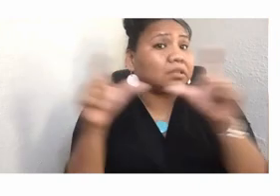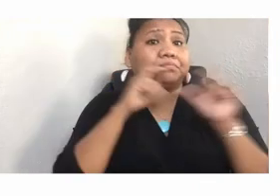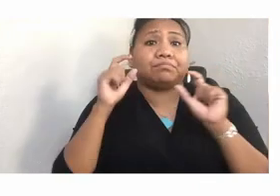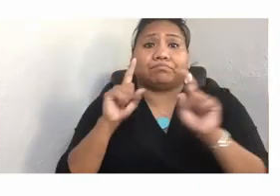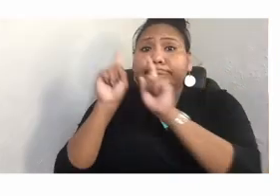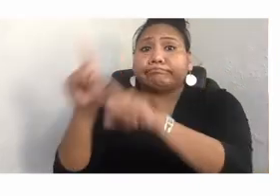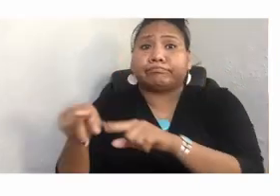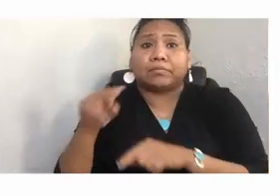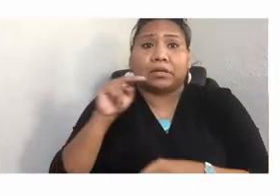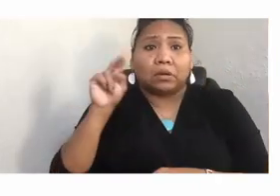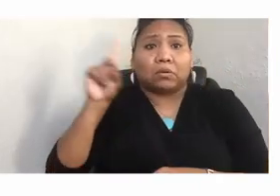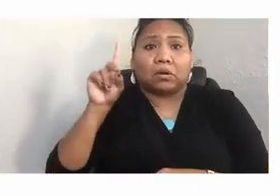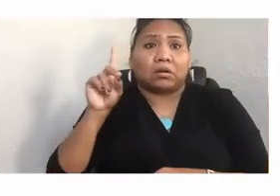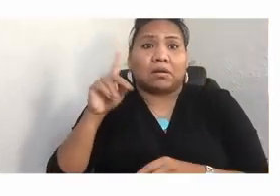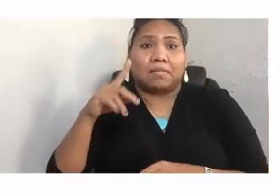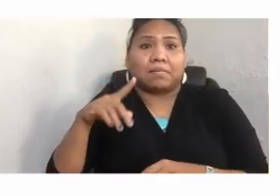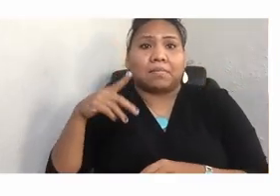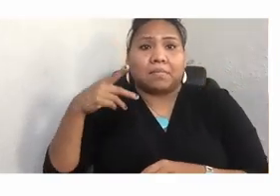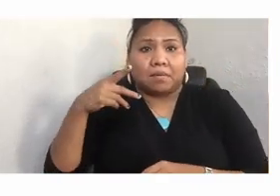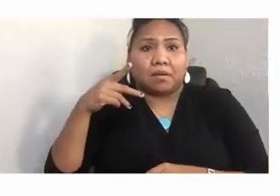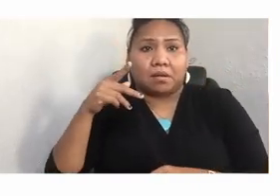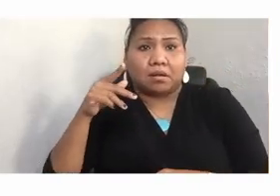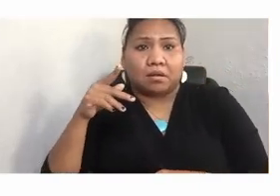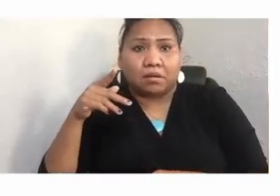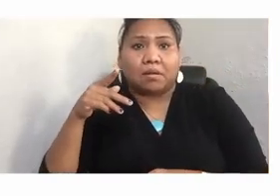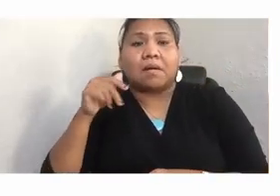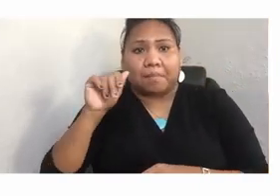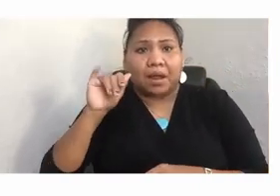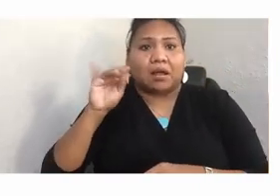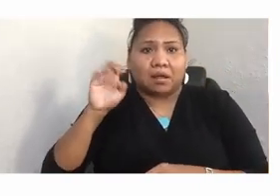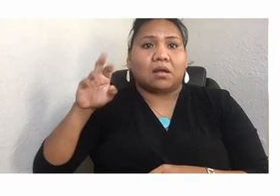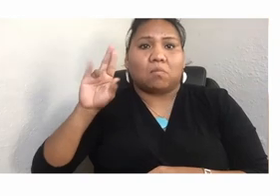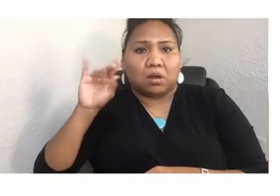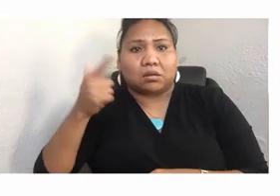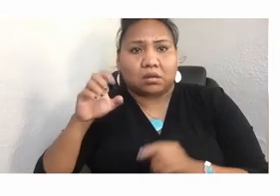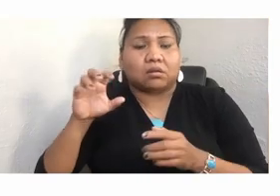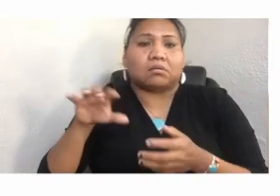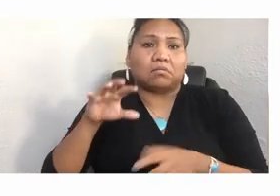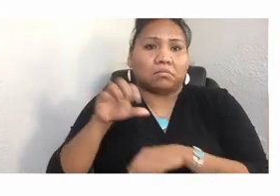expose in National Geographic. And the story's subject was dishonored treaties,